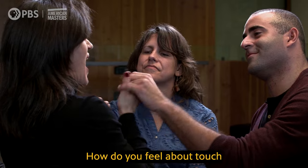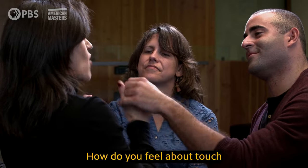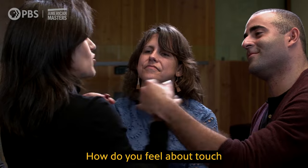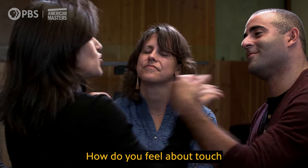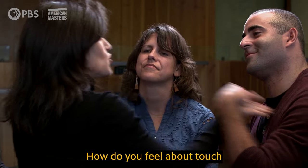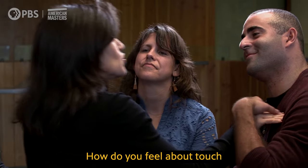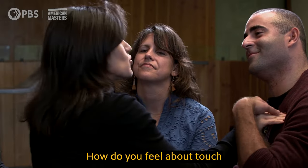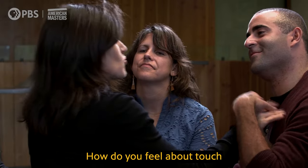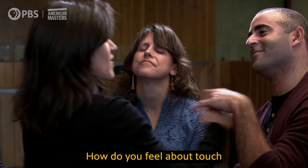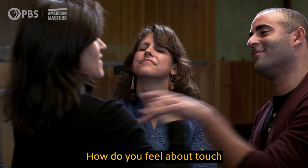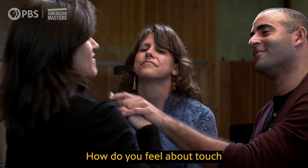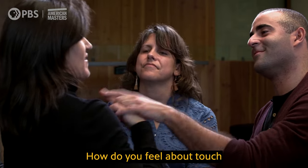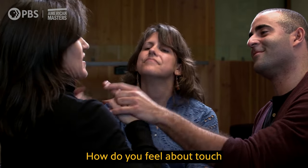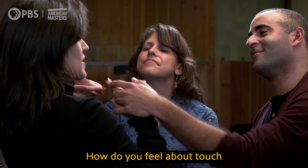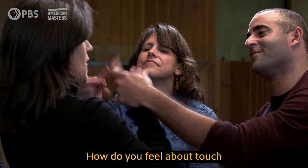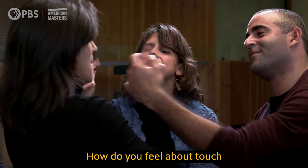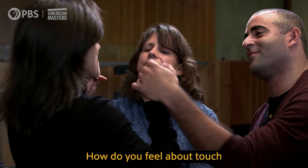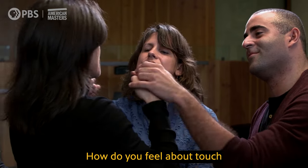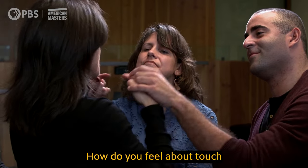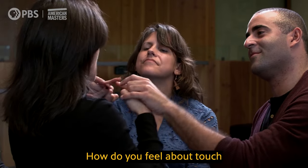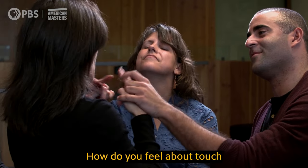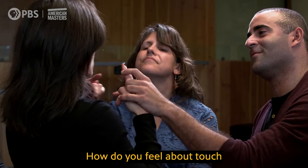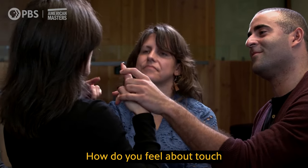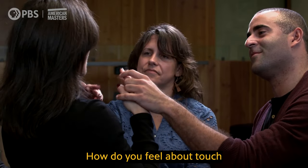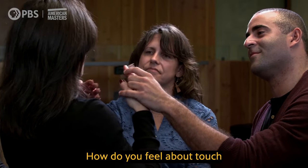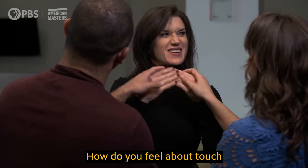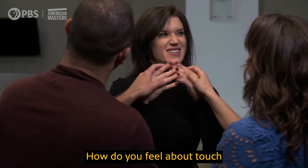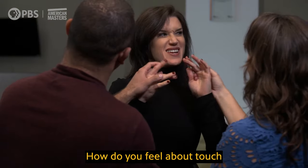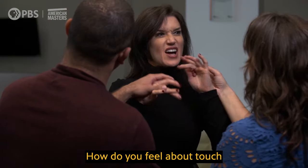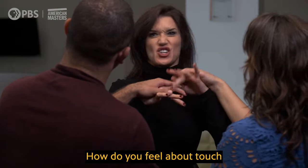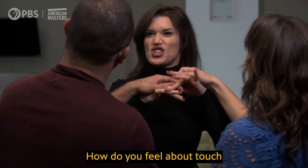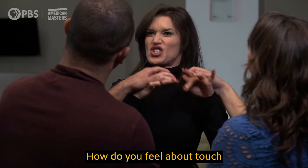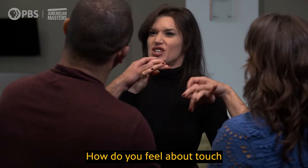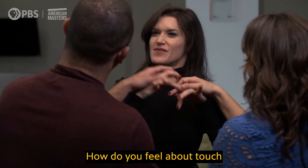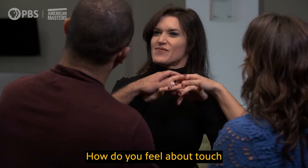How do you feel about touch